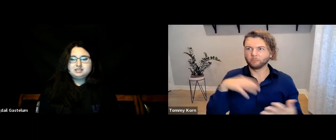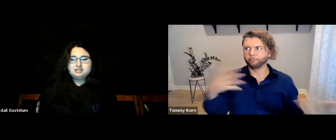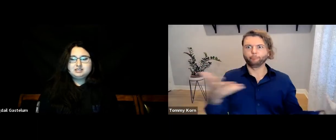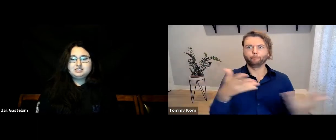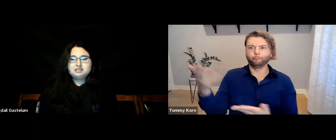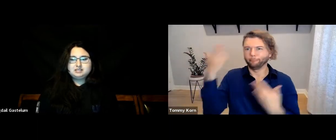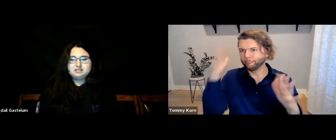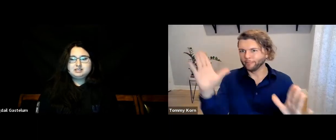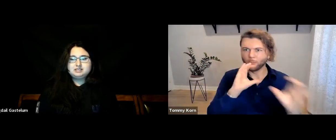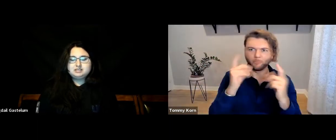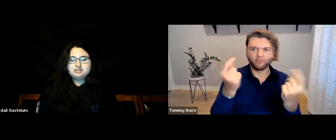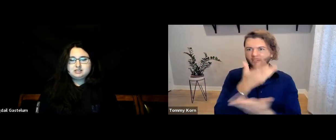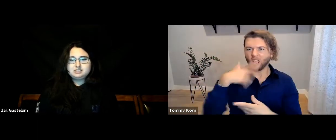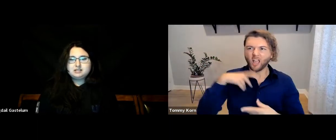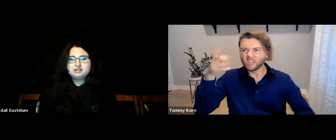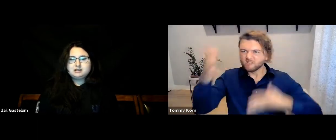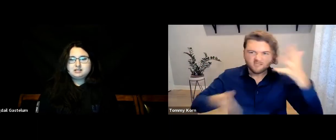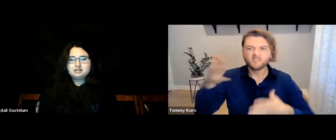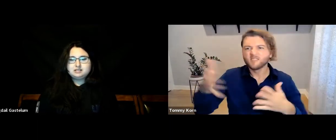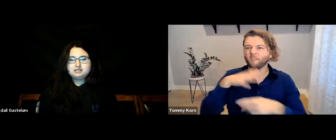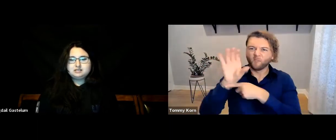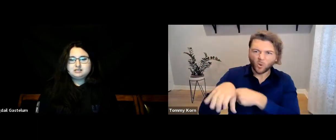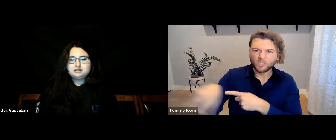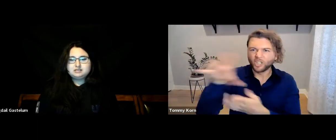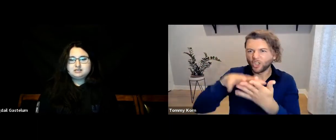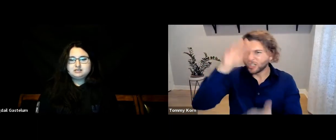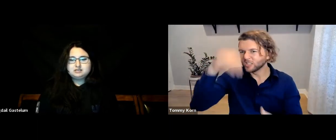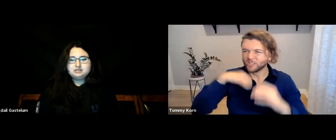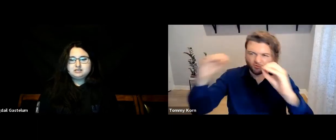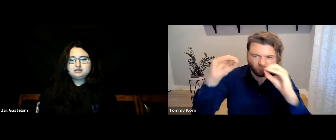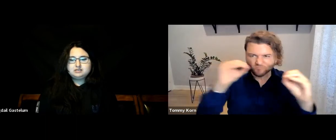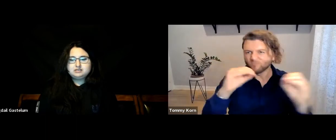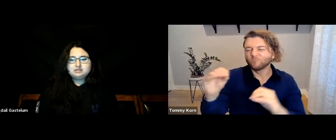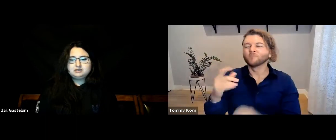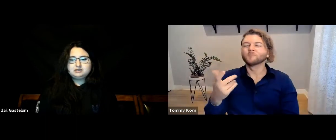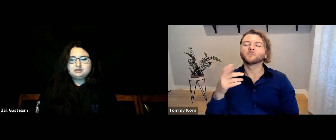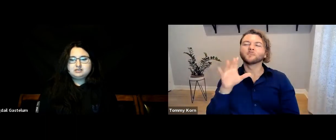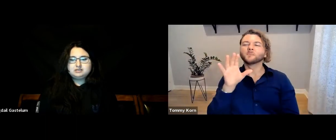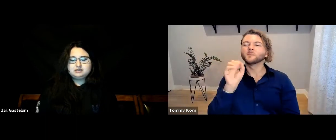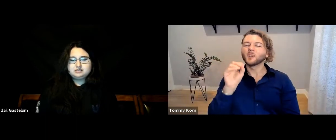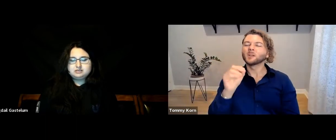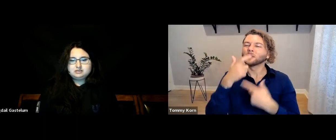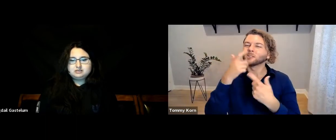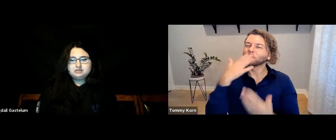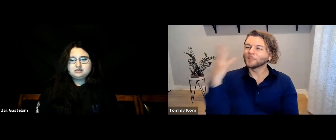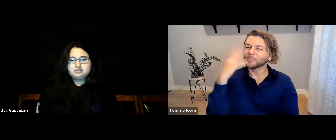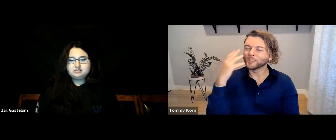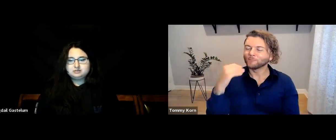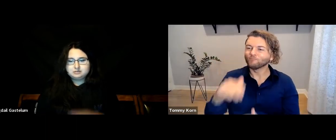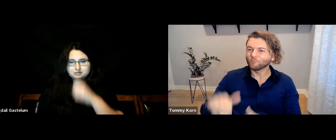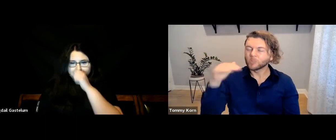without needing to struggle communicating or not knowing how to communicate, or them being forced to learn or me teaching them. So, it was an interesting experience growing up.